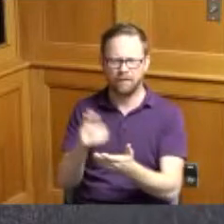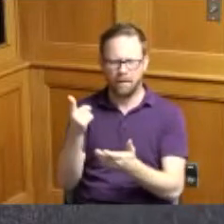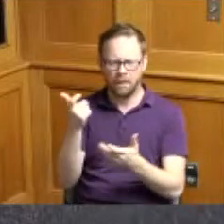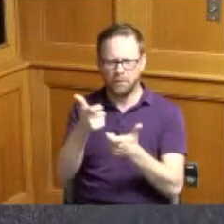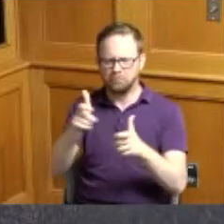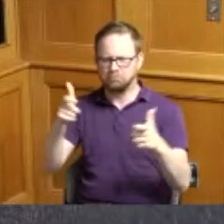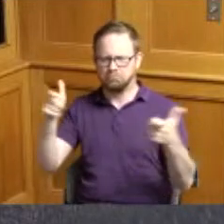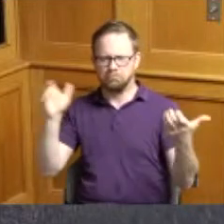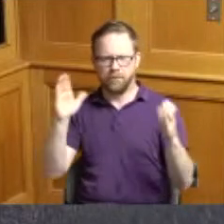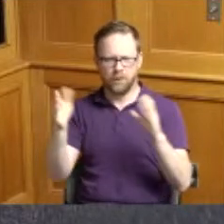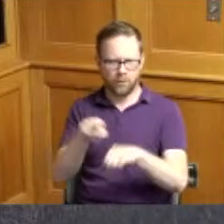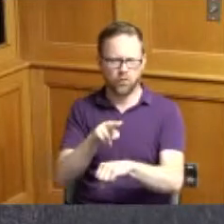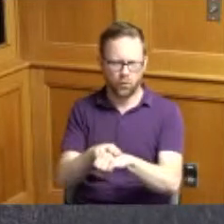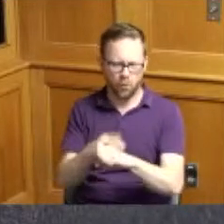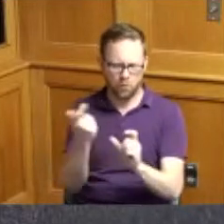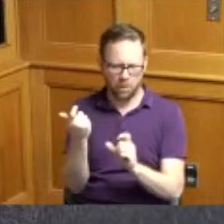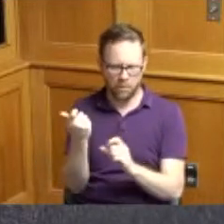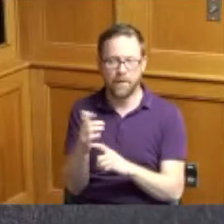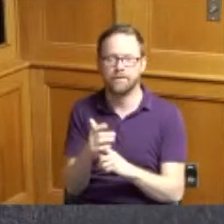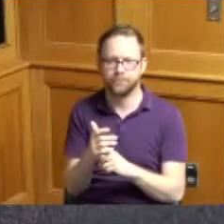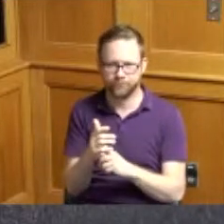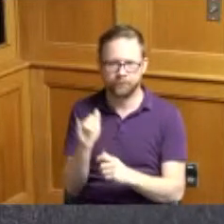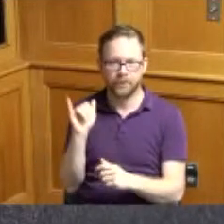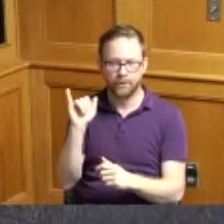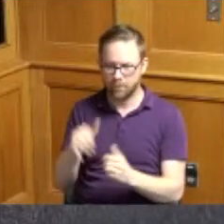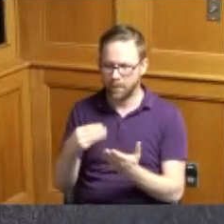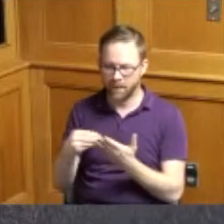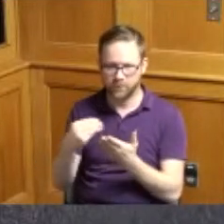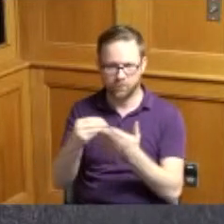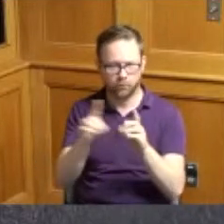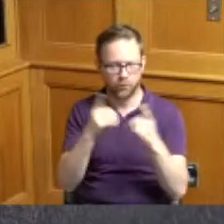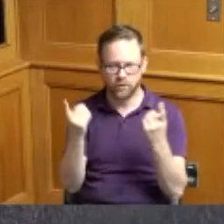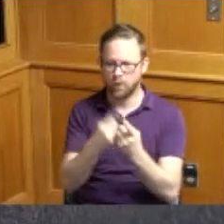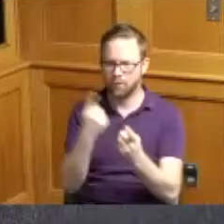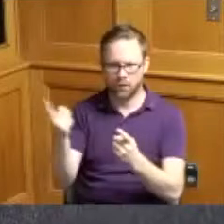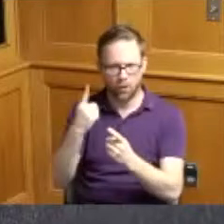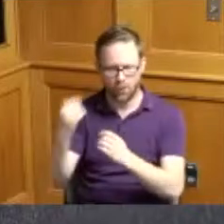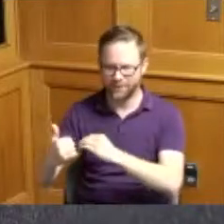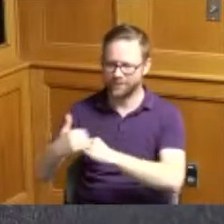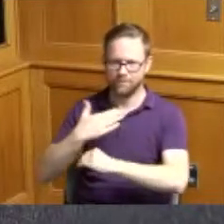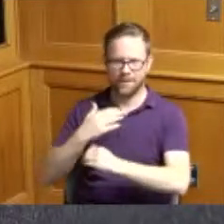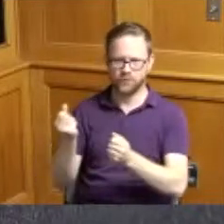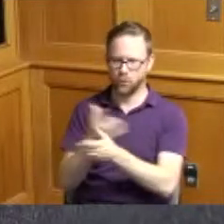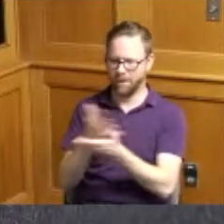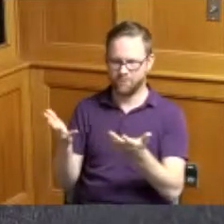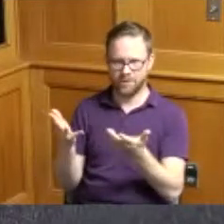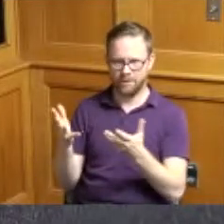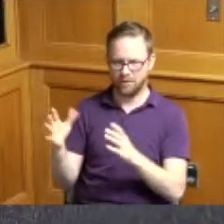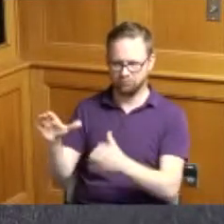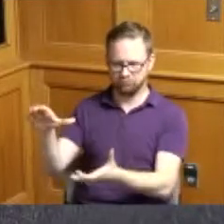usual but that's what the purchasing department they always submit what they have sent out what